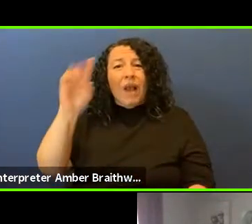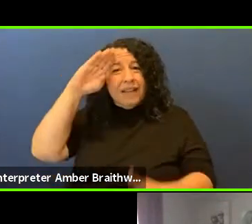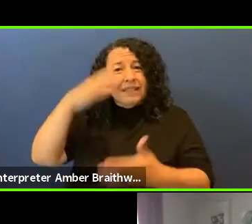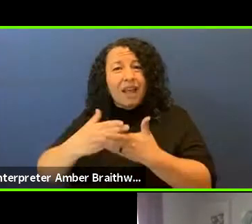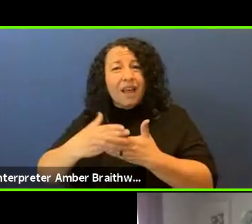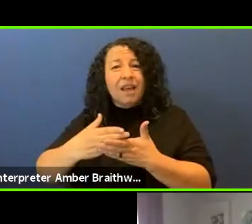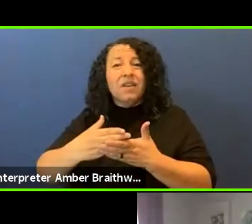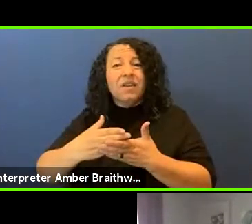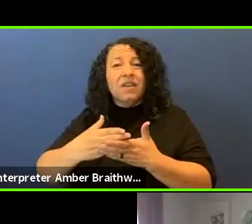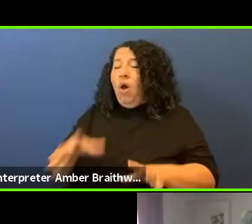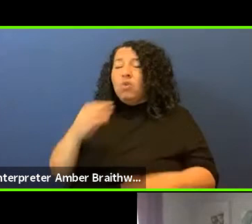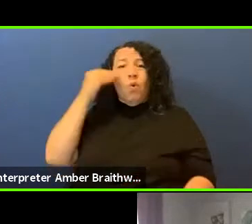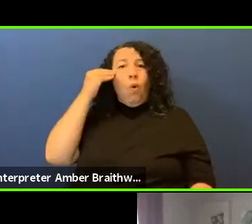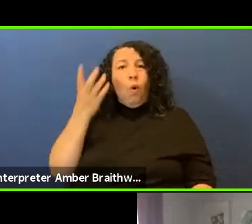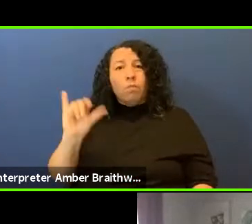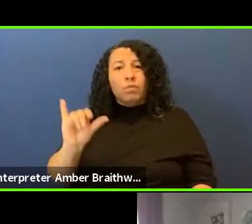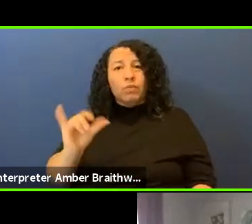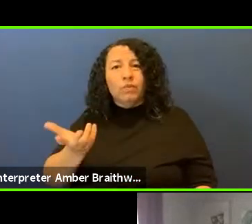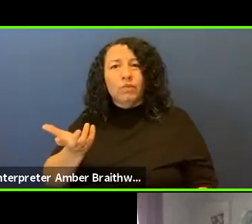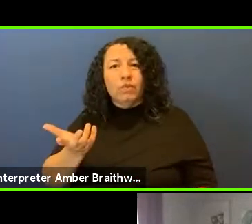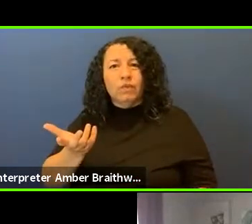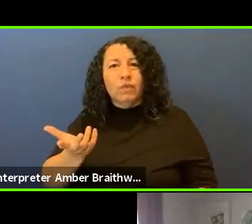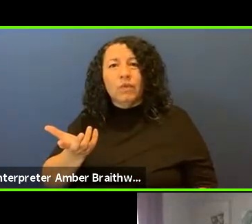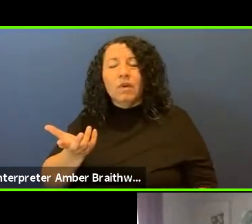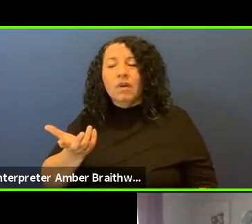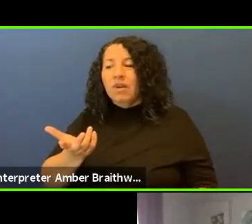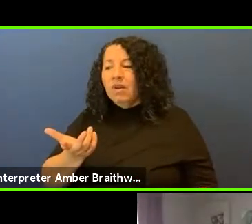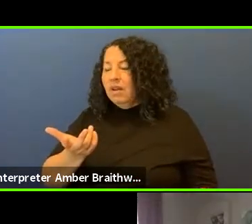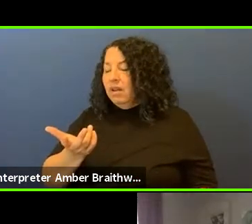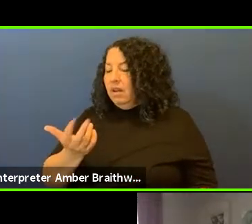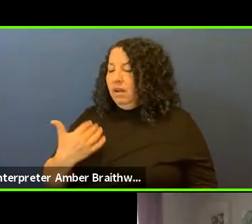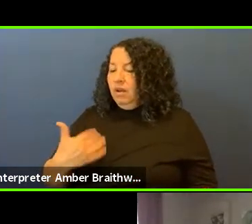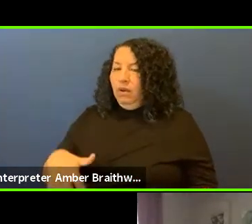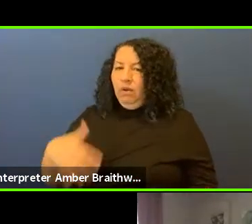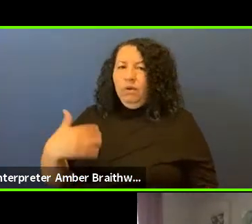her home. We have a highway patrol officer who